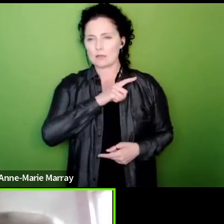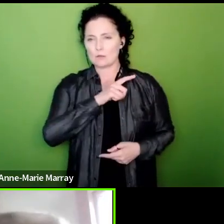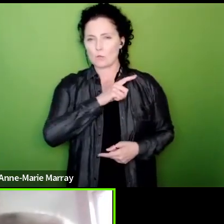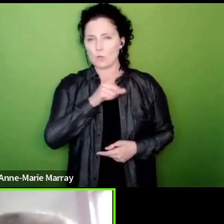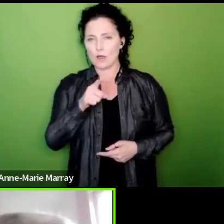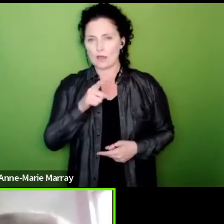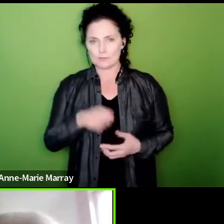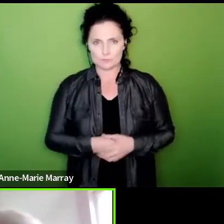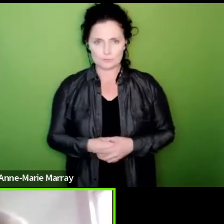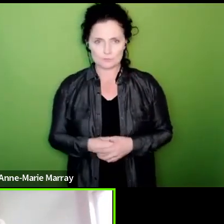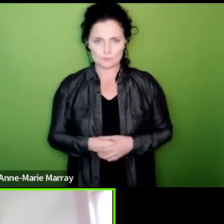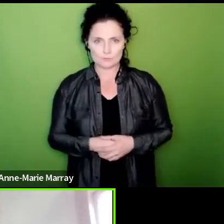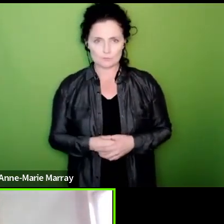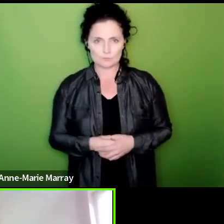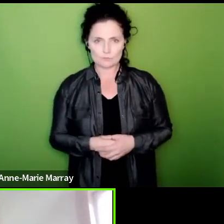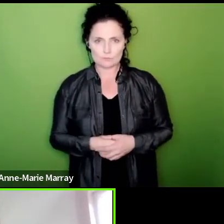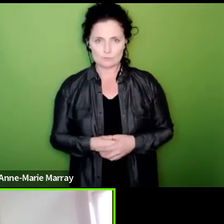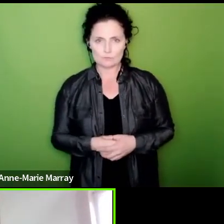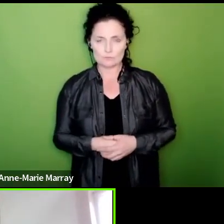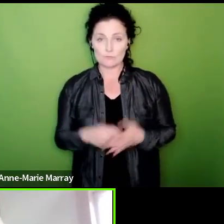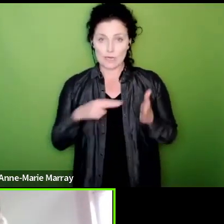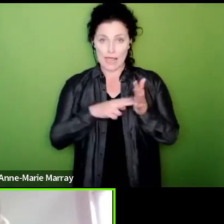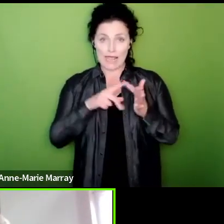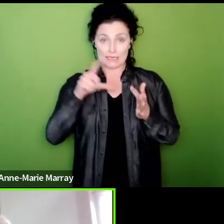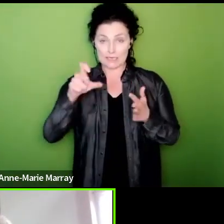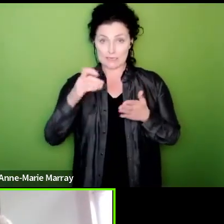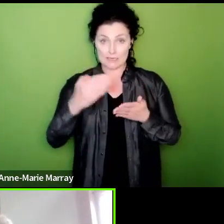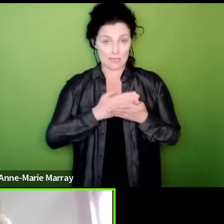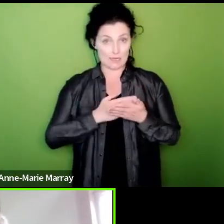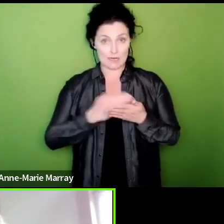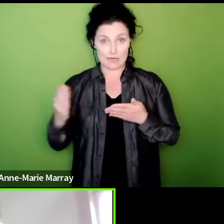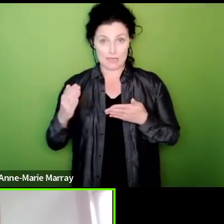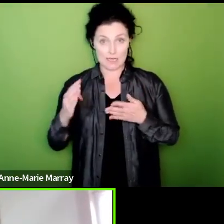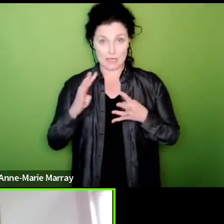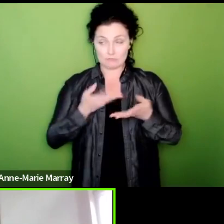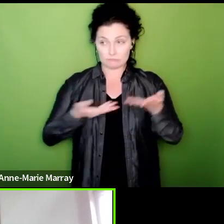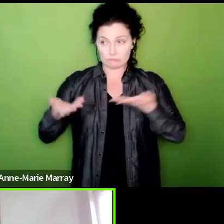have that question the NEC was very clear today that anything from the government that says we're